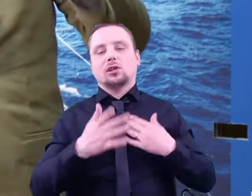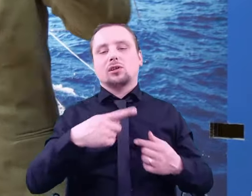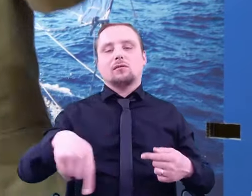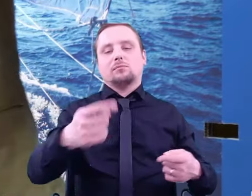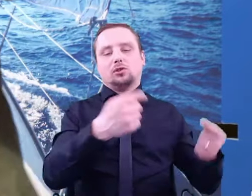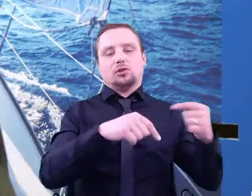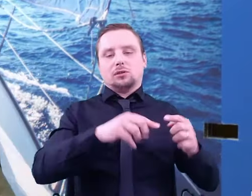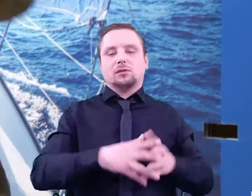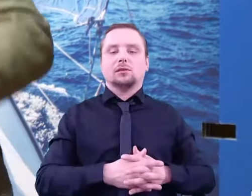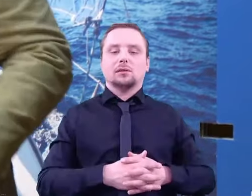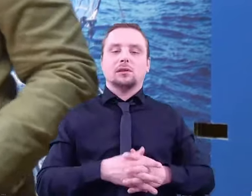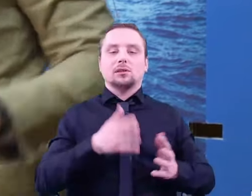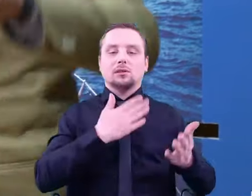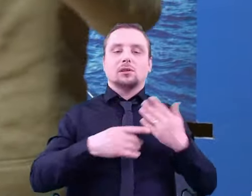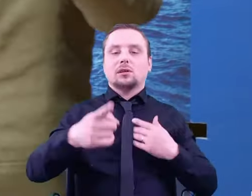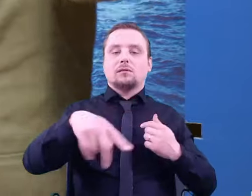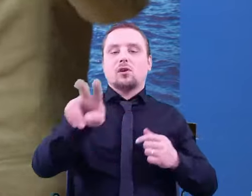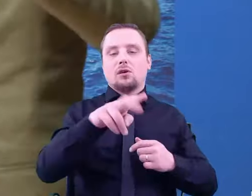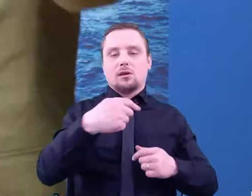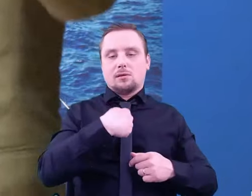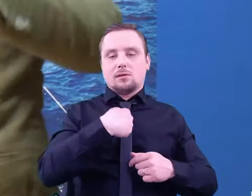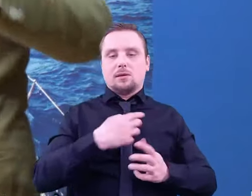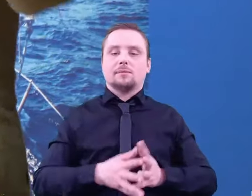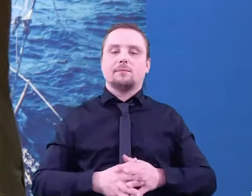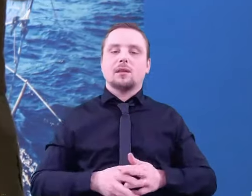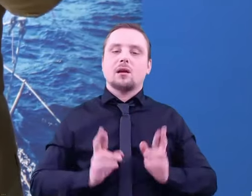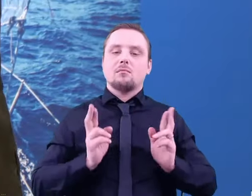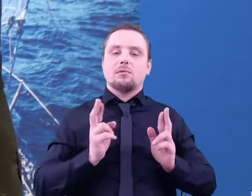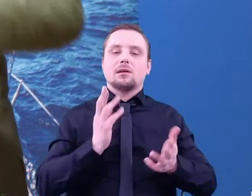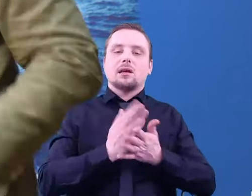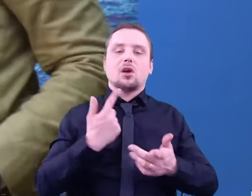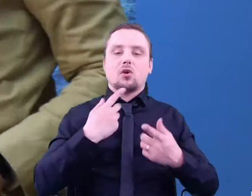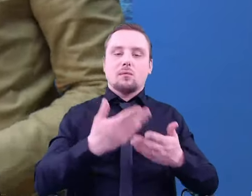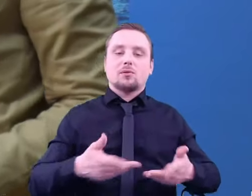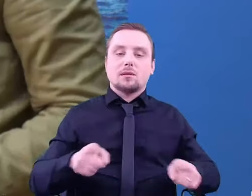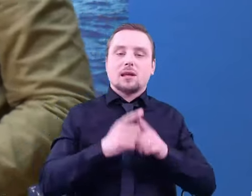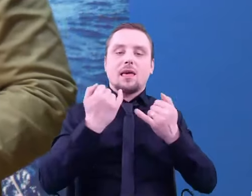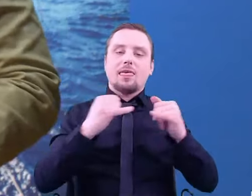and that some of you are watching me not only on Earth, but also in other dimensions.